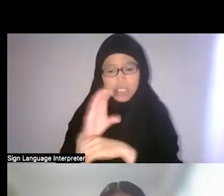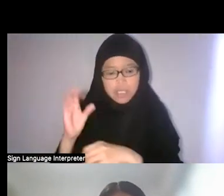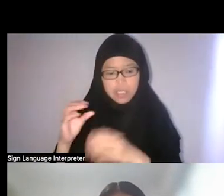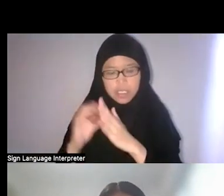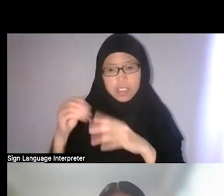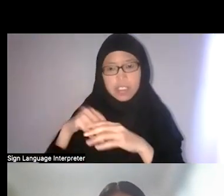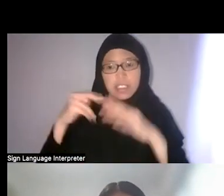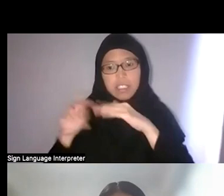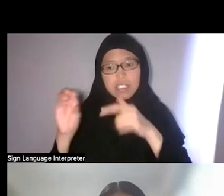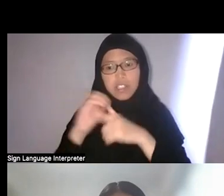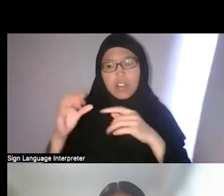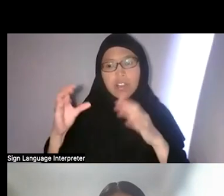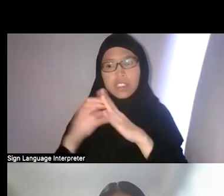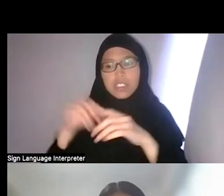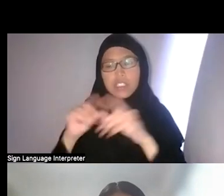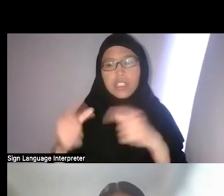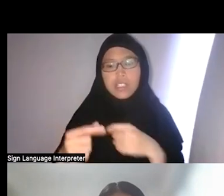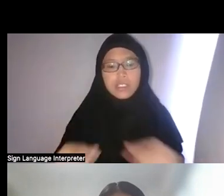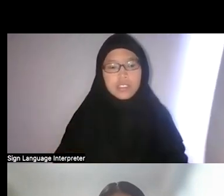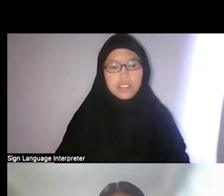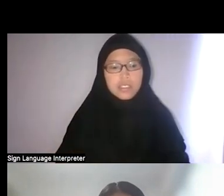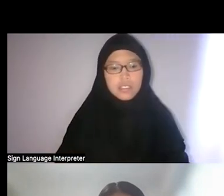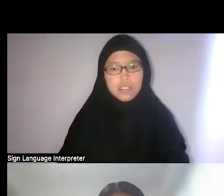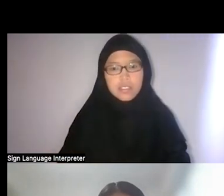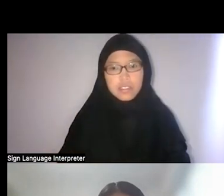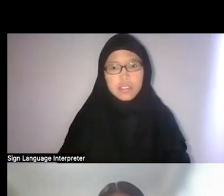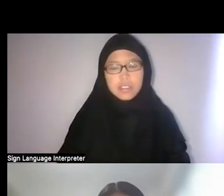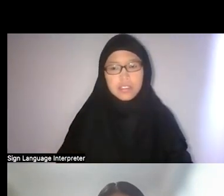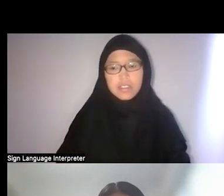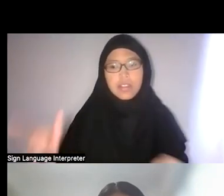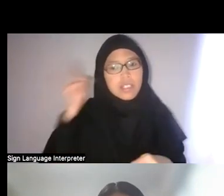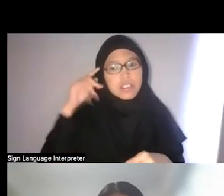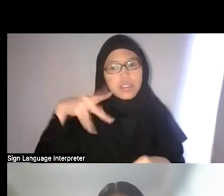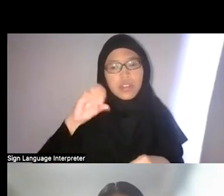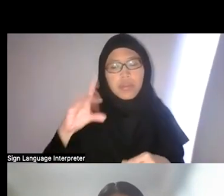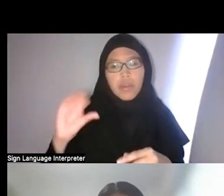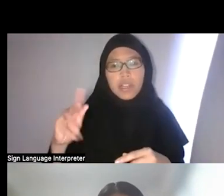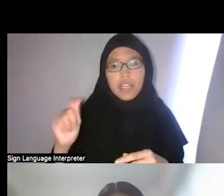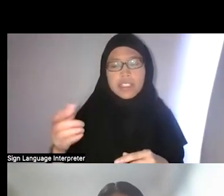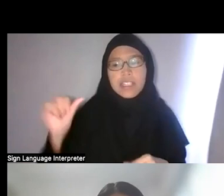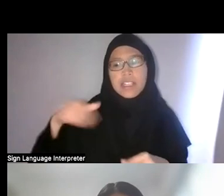Because, ultimately as I was listening to a podcast the other day that was discussing this T42, I highly recommend it—